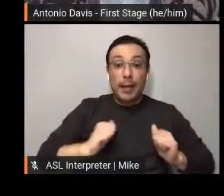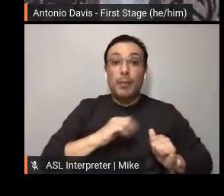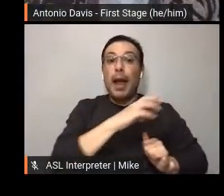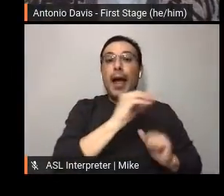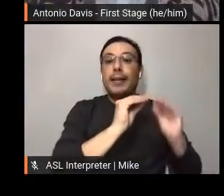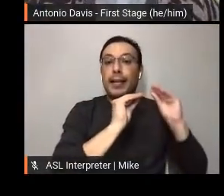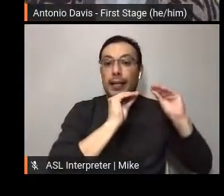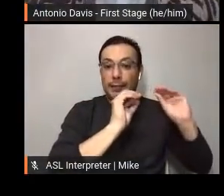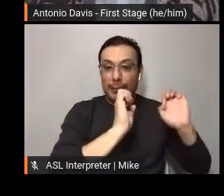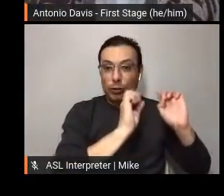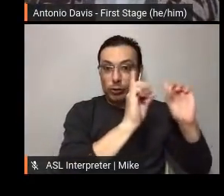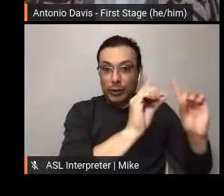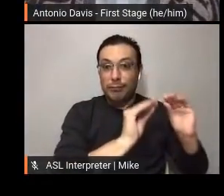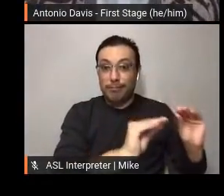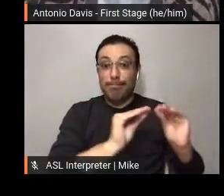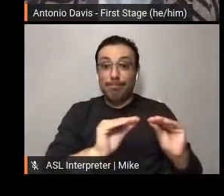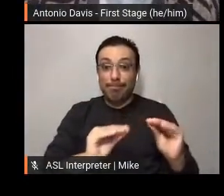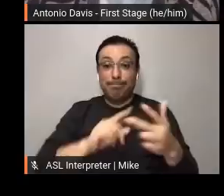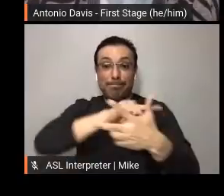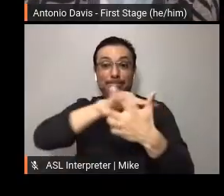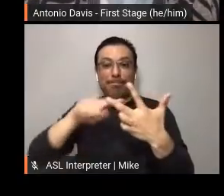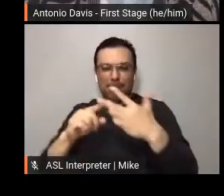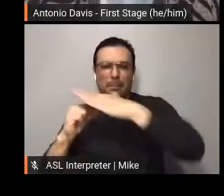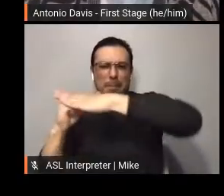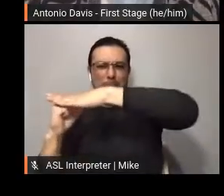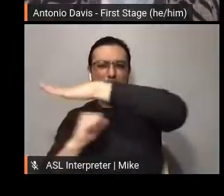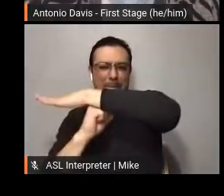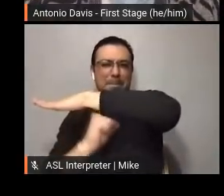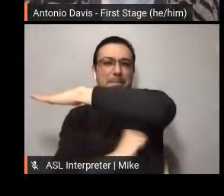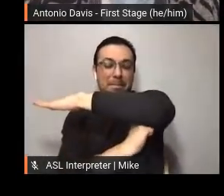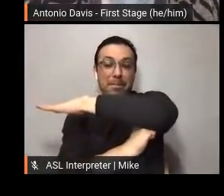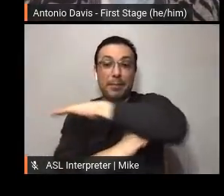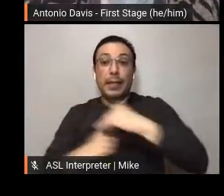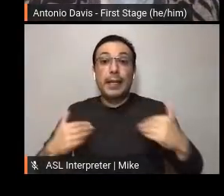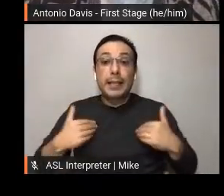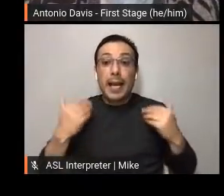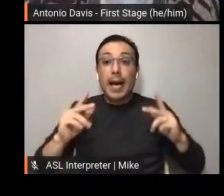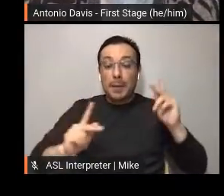It's where young people are central to the world of performing arts,